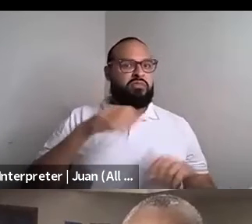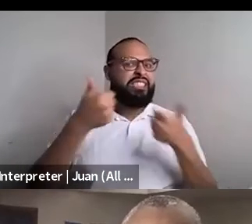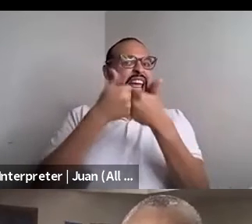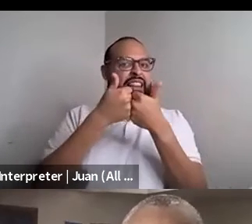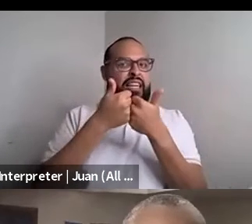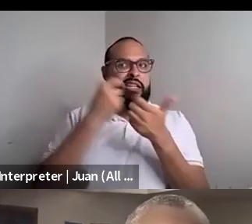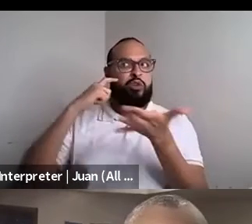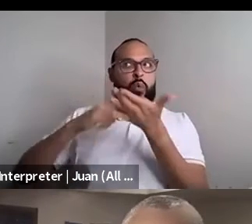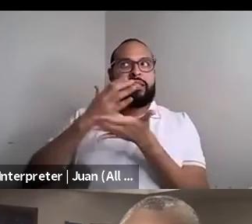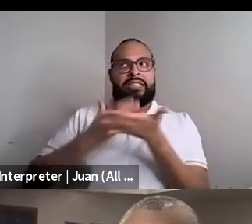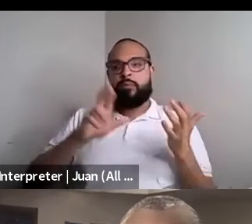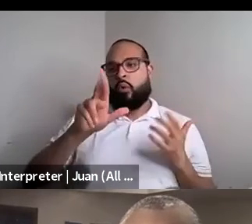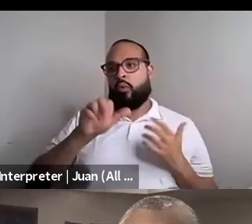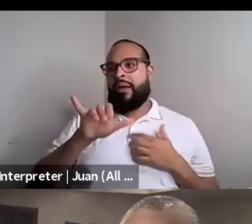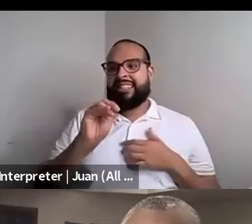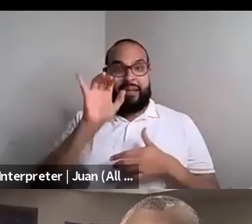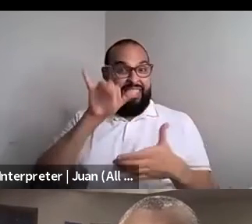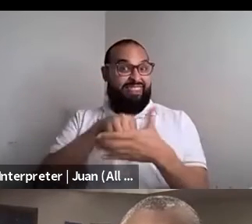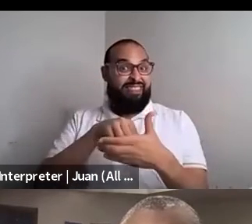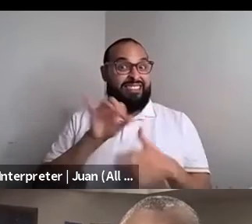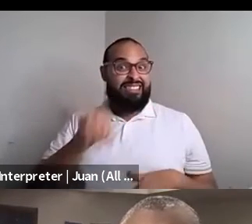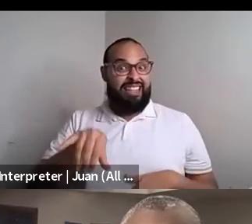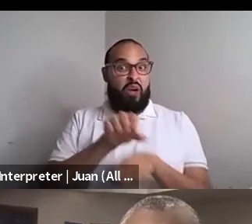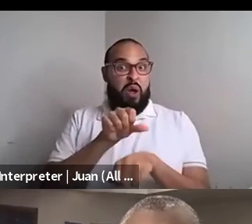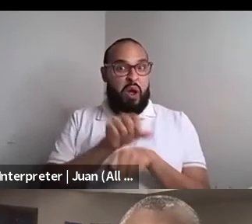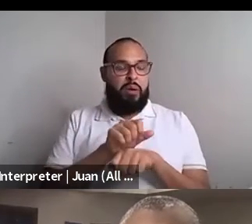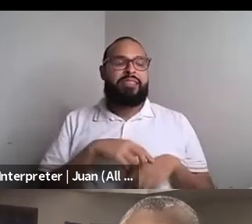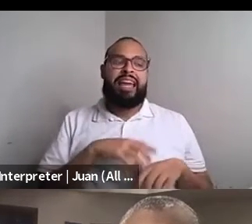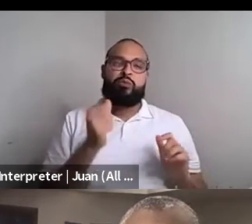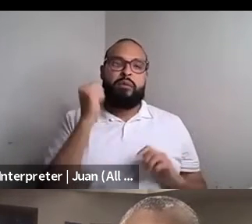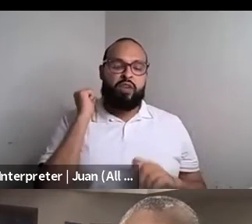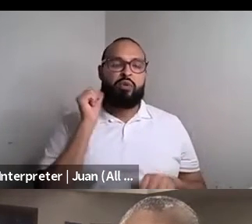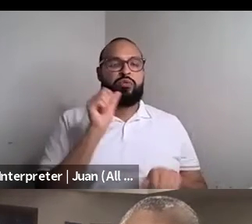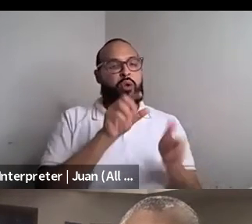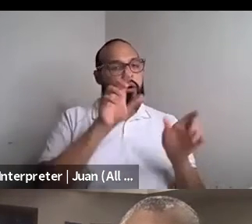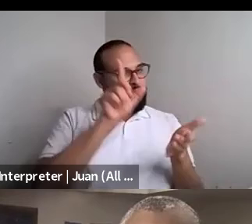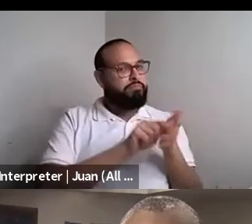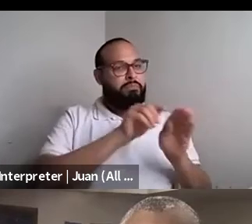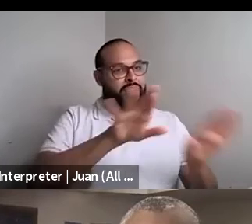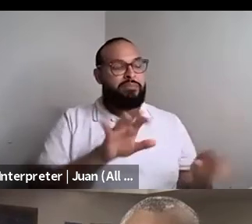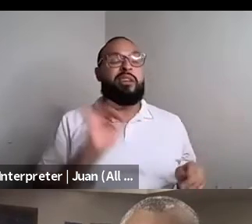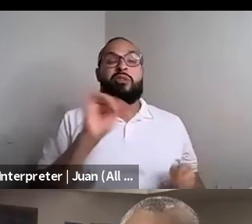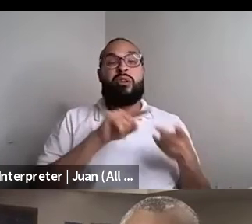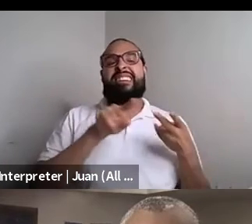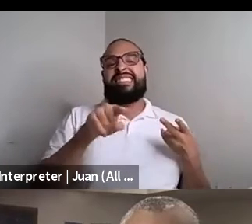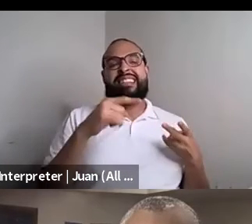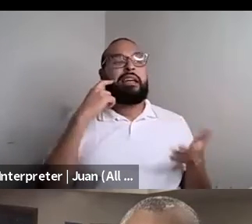Kenyon Farrow (he/him/his): They weren't going to publish it and they said that it also contained what they put called other ideas, ie black nationalism.